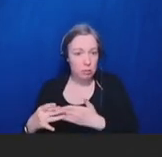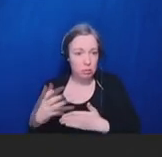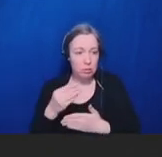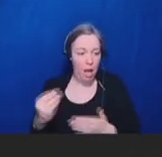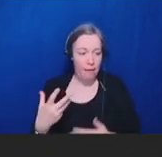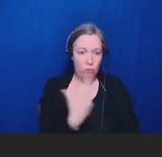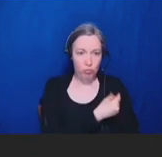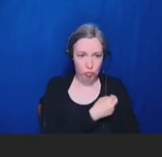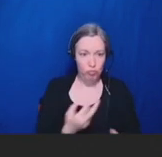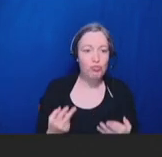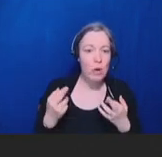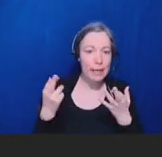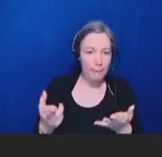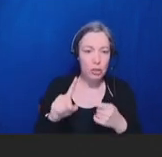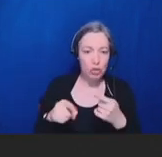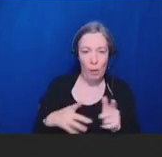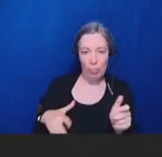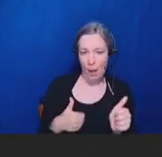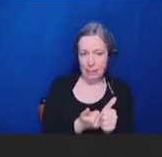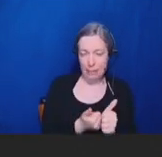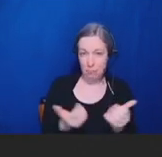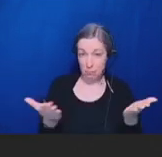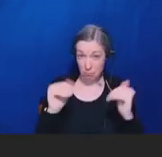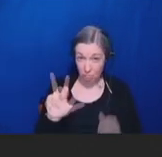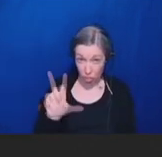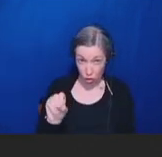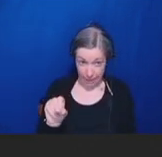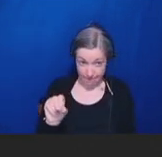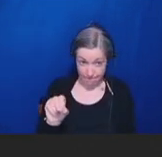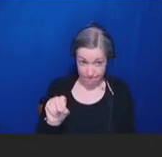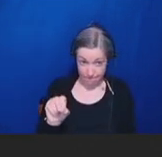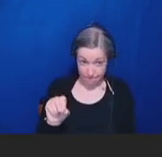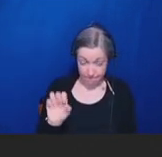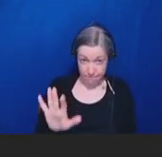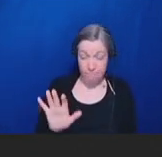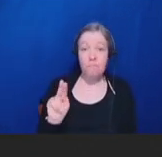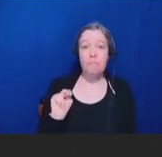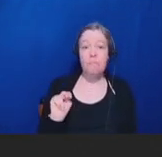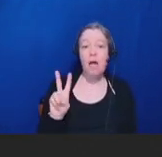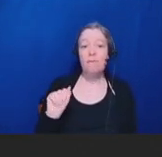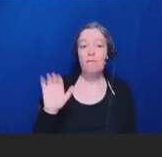Thirty, NVAC further recommends that all vaccine providers promptly report vaccine administration